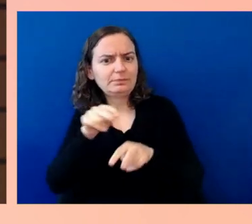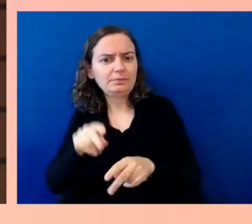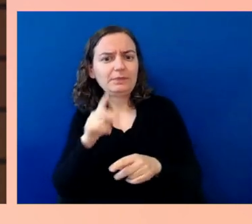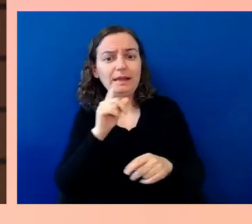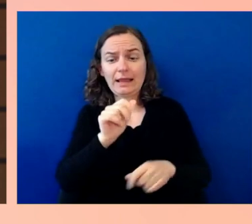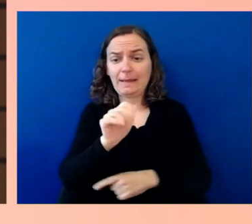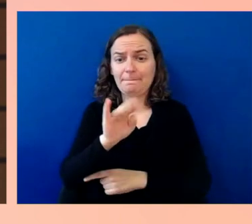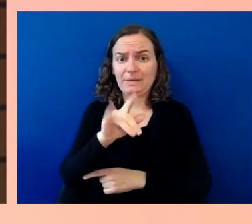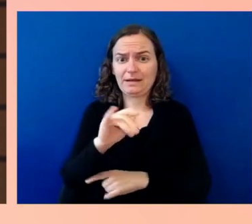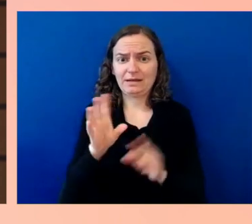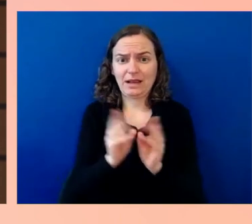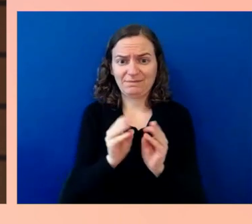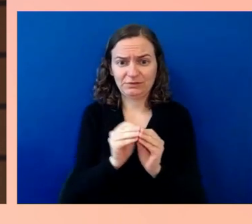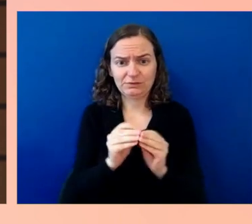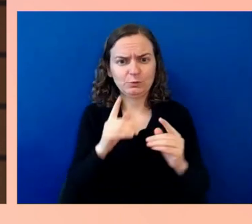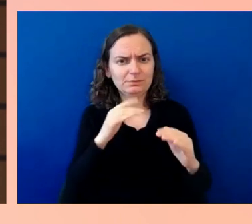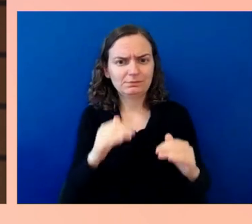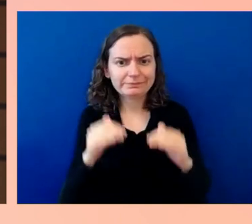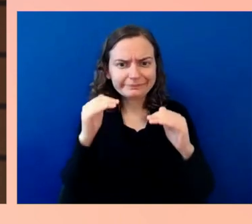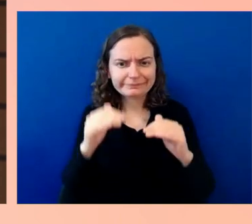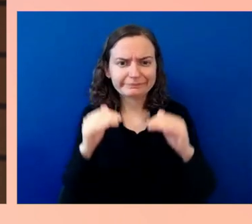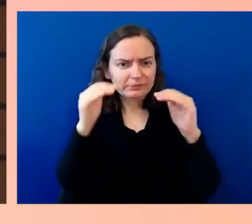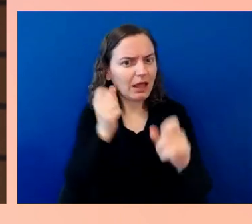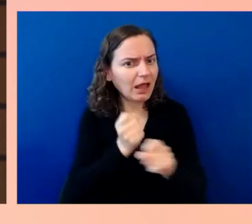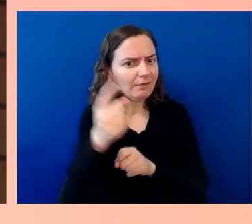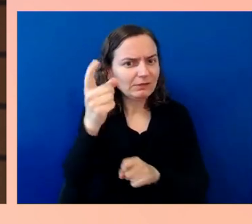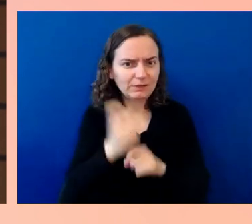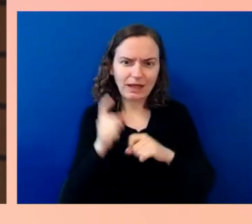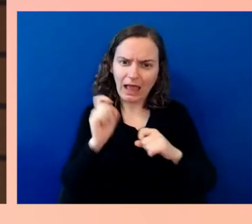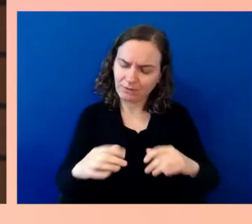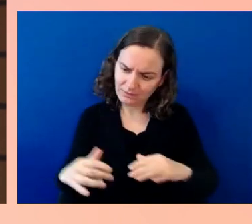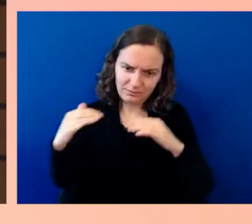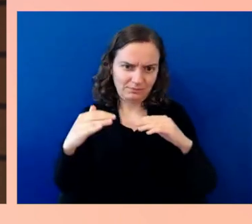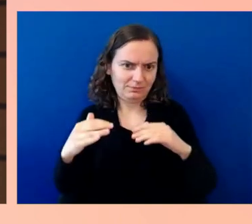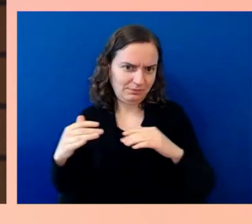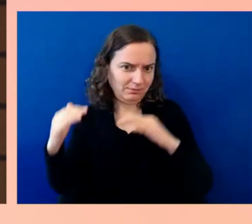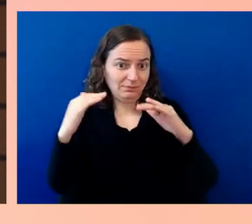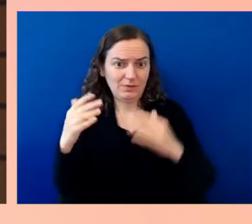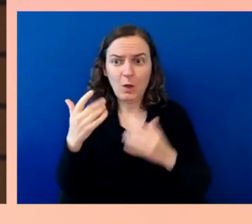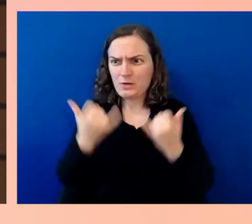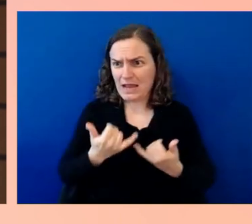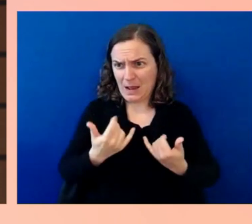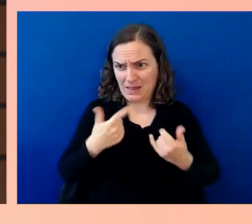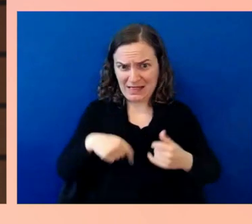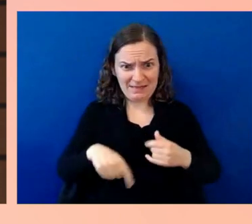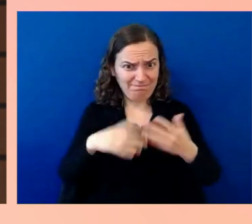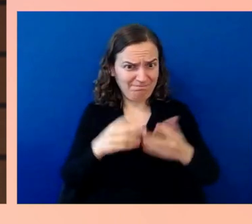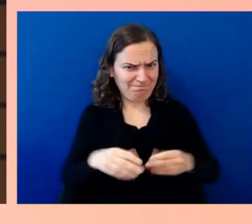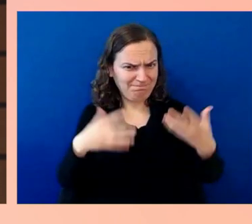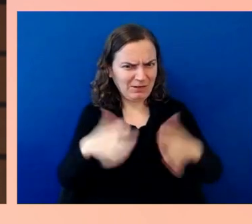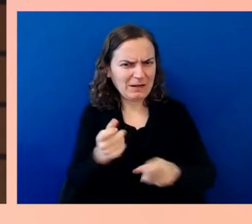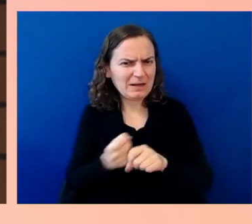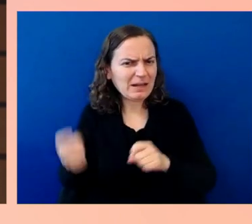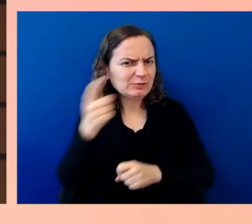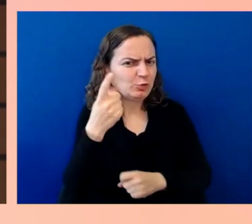What more can we do? Where can we go next? What's the next level of iteration and innovation in these areas?